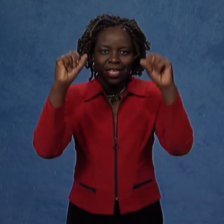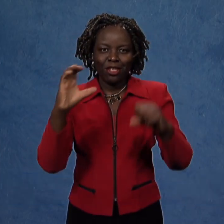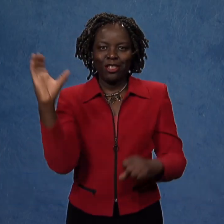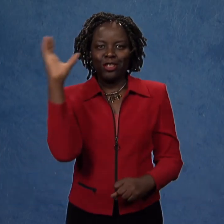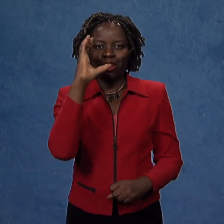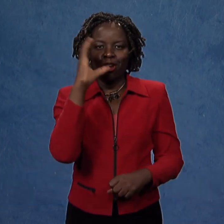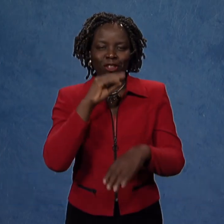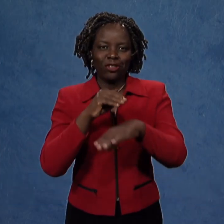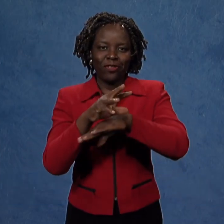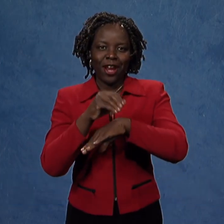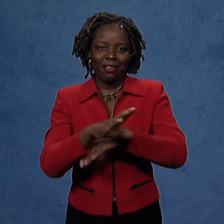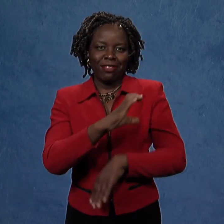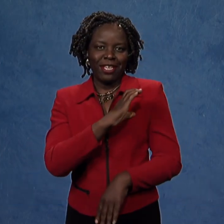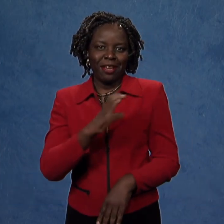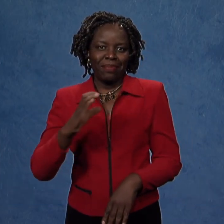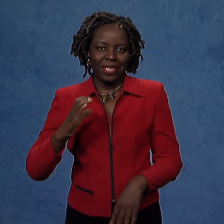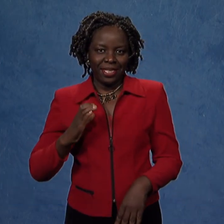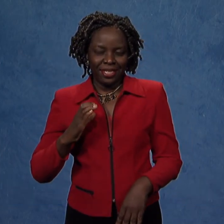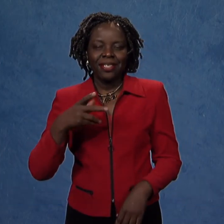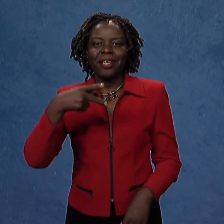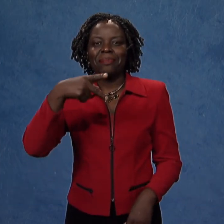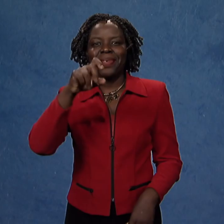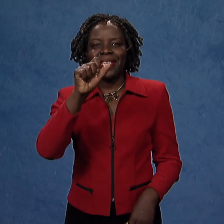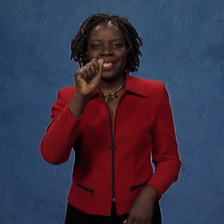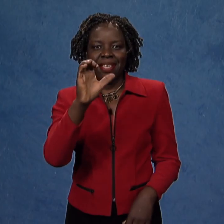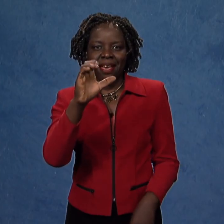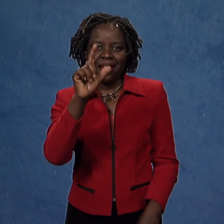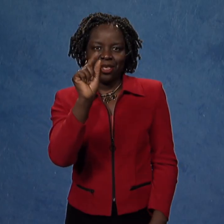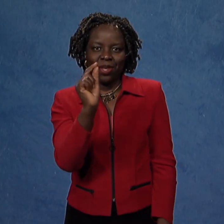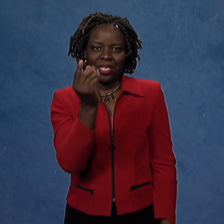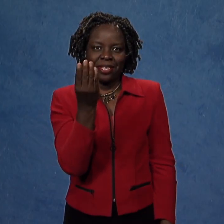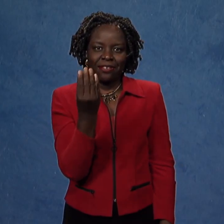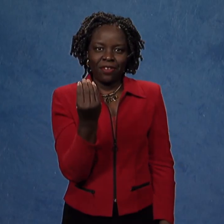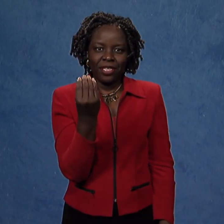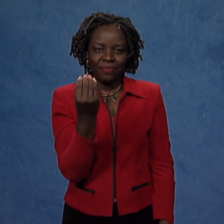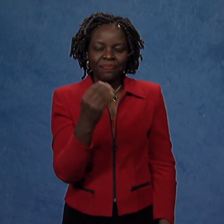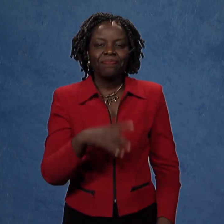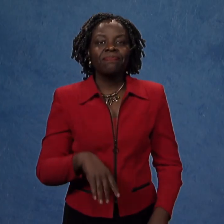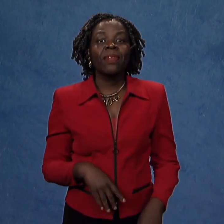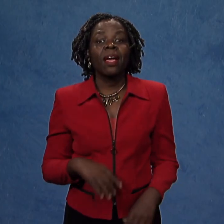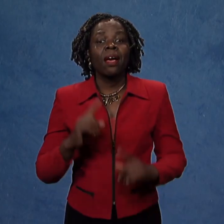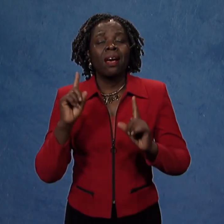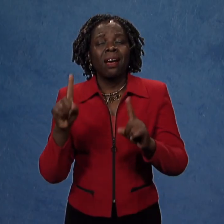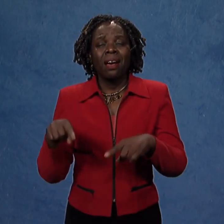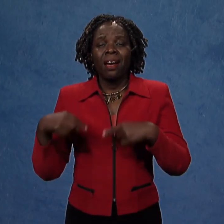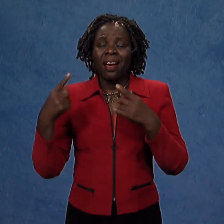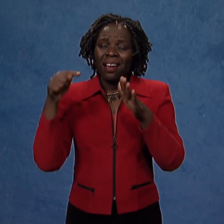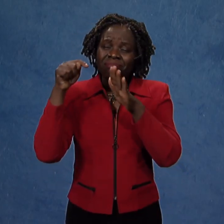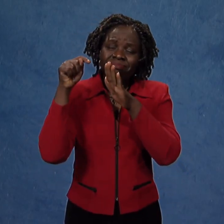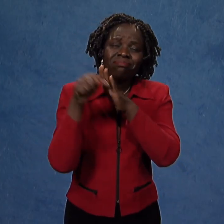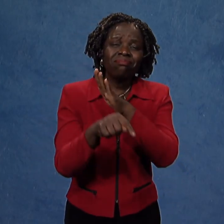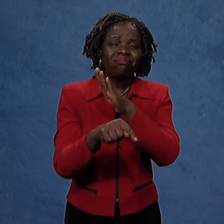of the Presidential Search Advisory Committee, the PSAC2014.